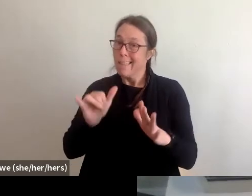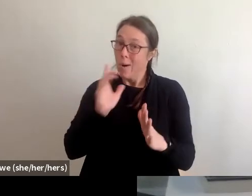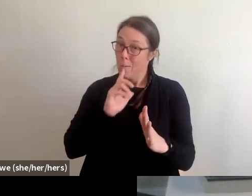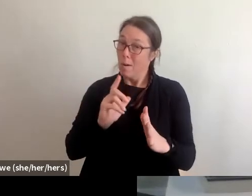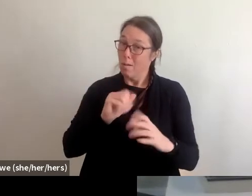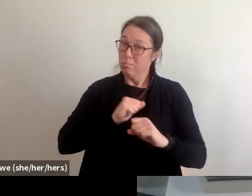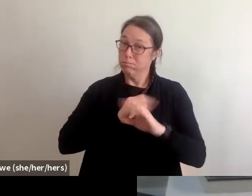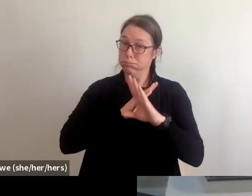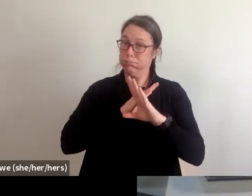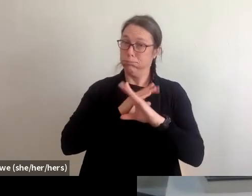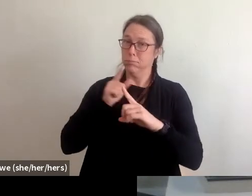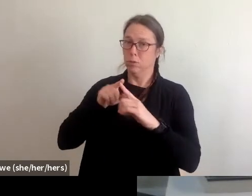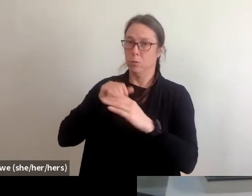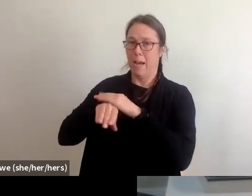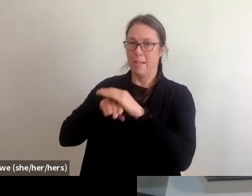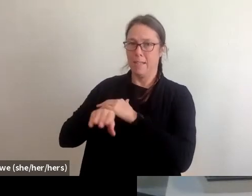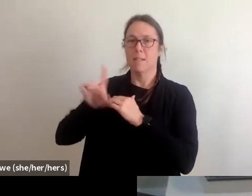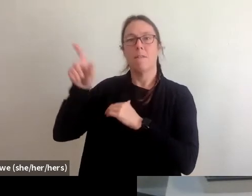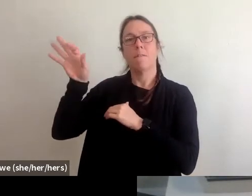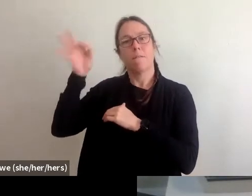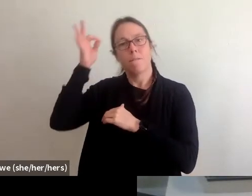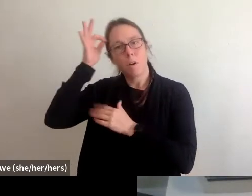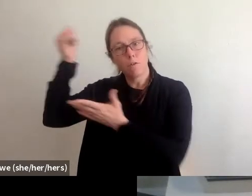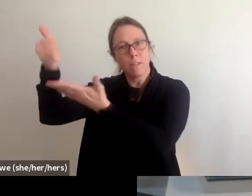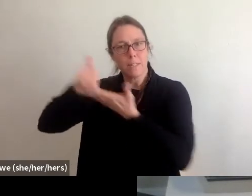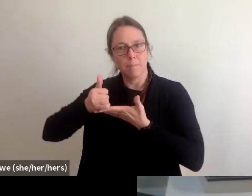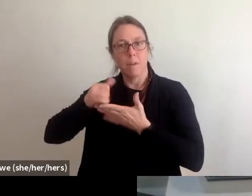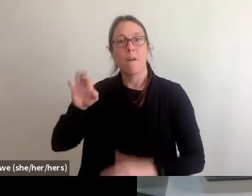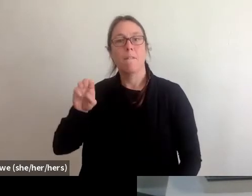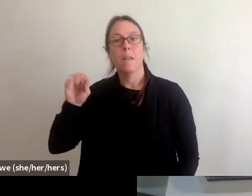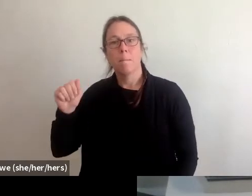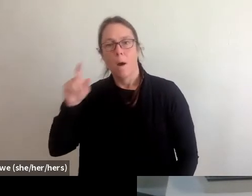because FEMA will really require, will zero in on needing